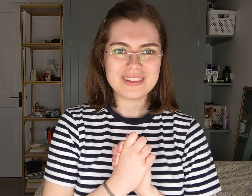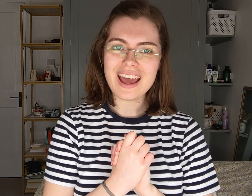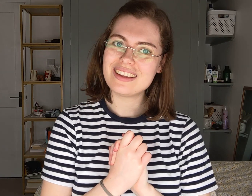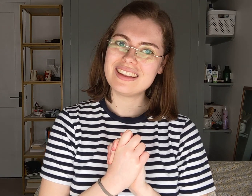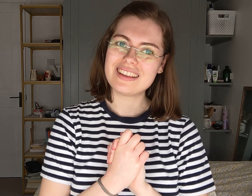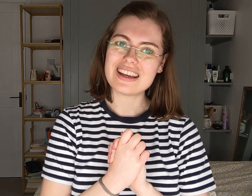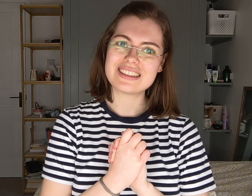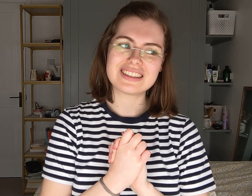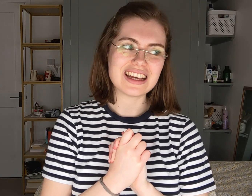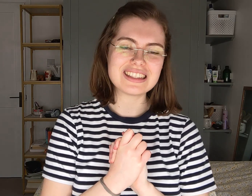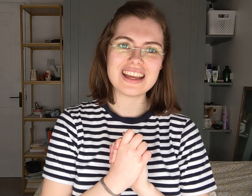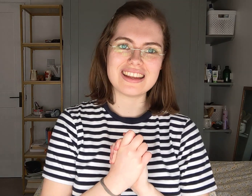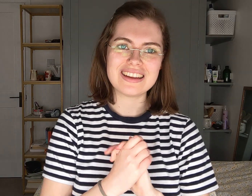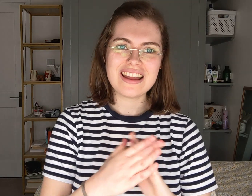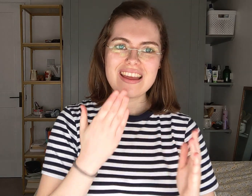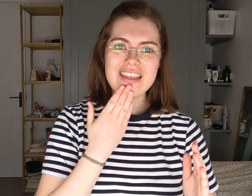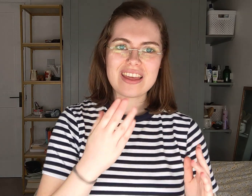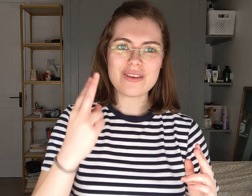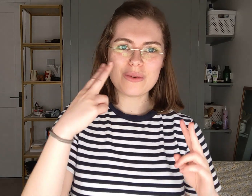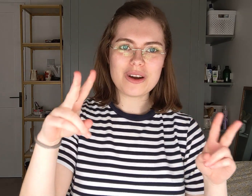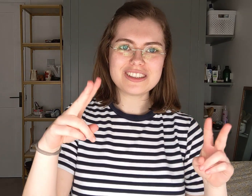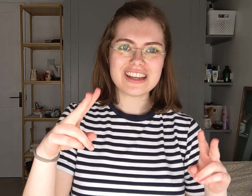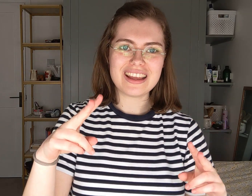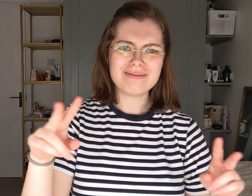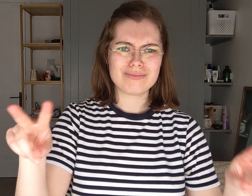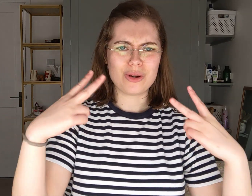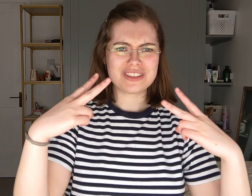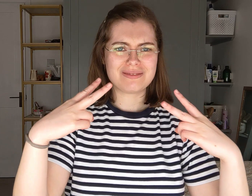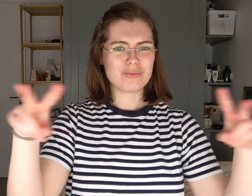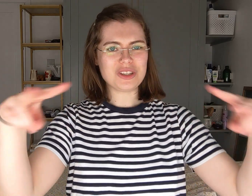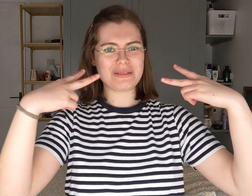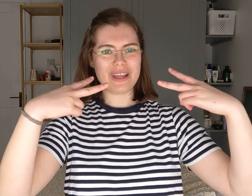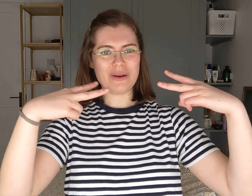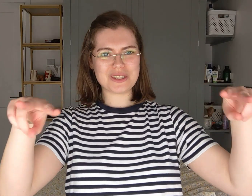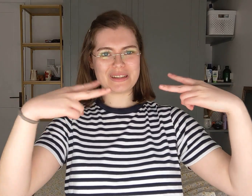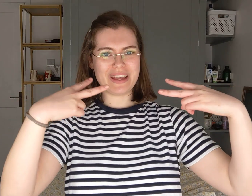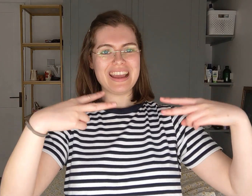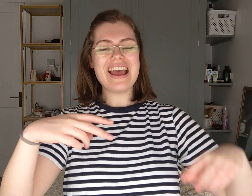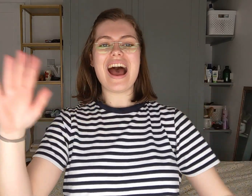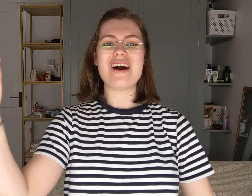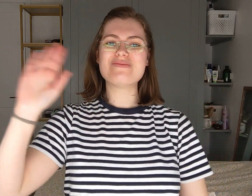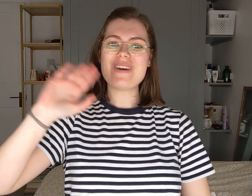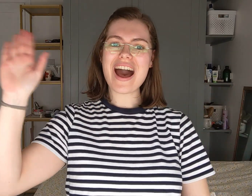Yeah, that's that's it. Thank you for watching Watch Watching me. You're watching me. Bye.